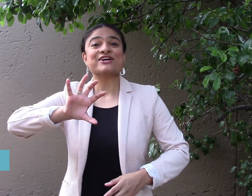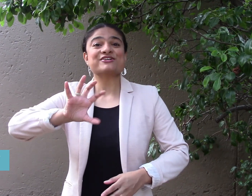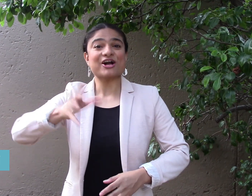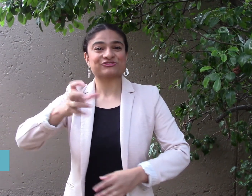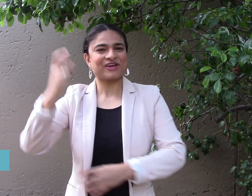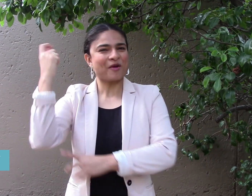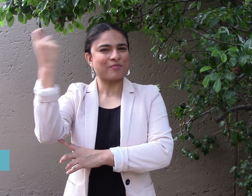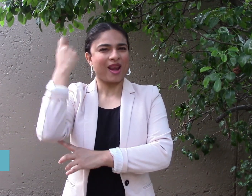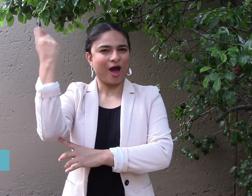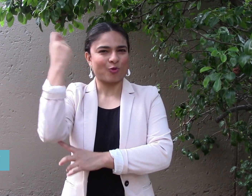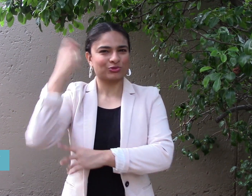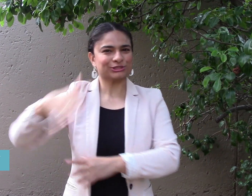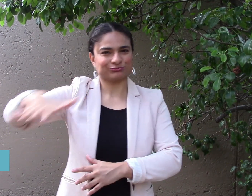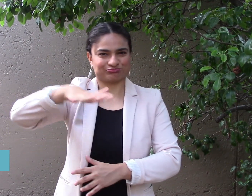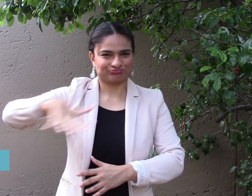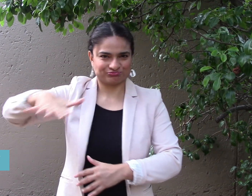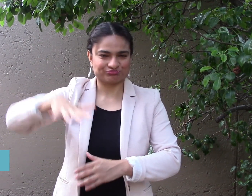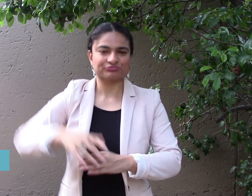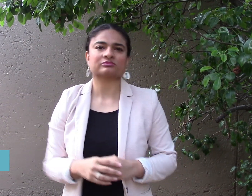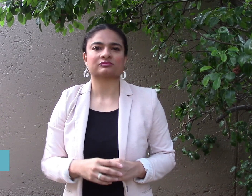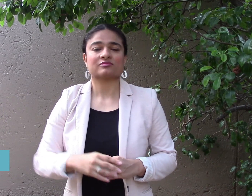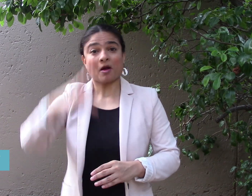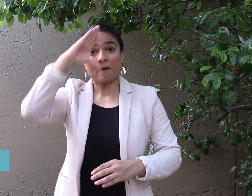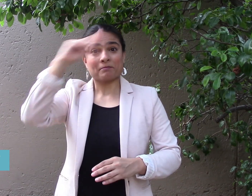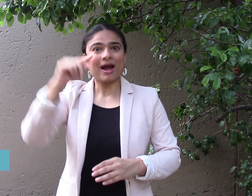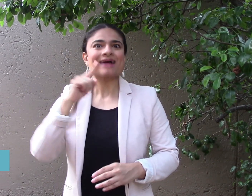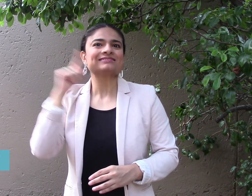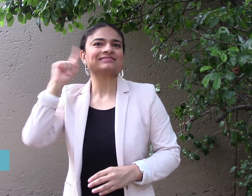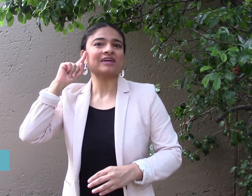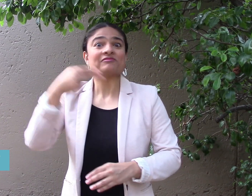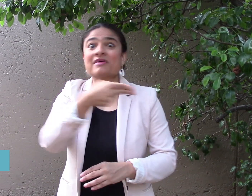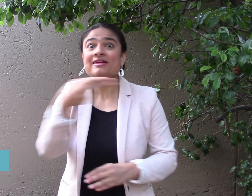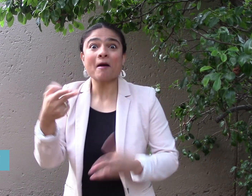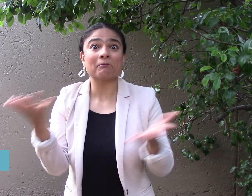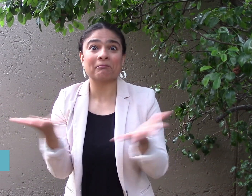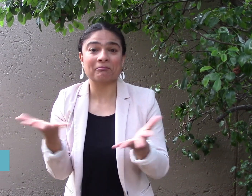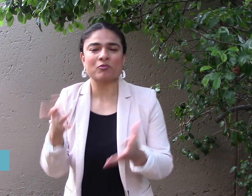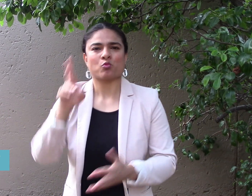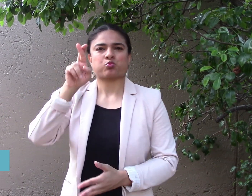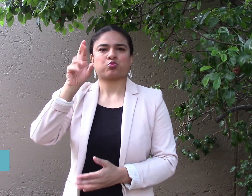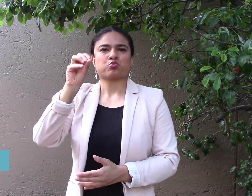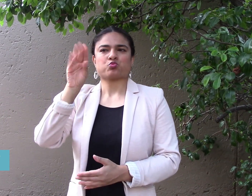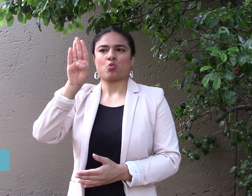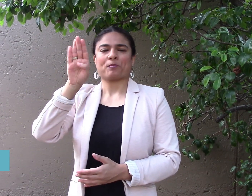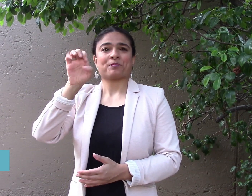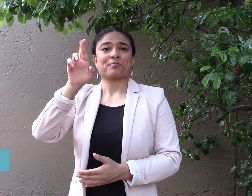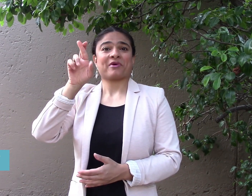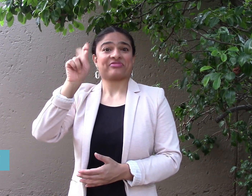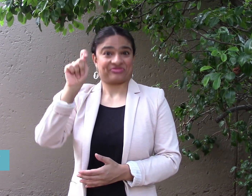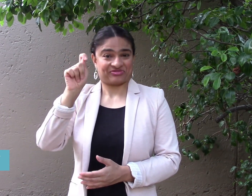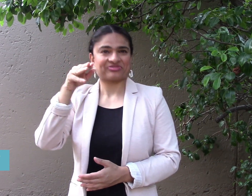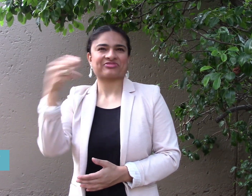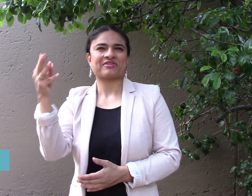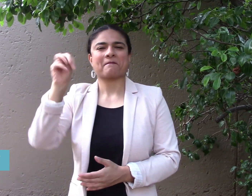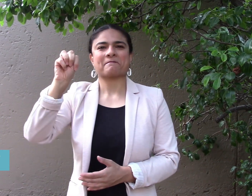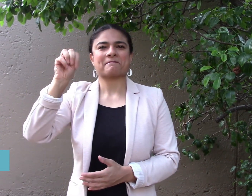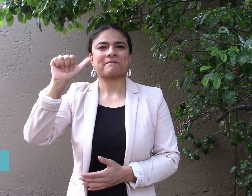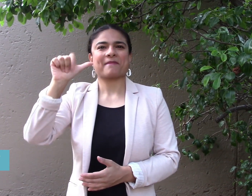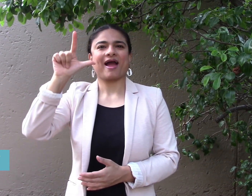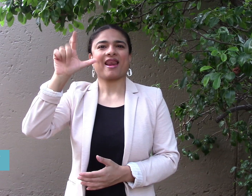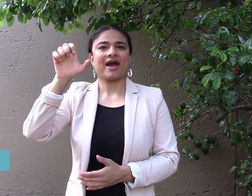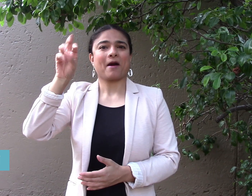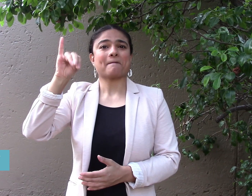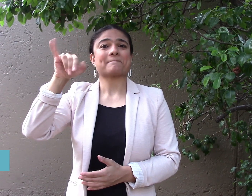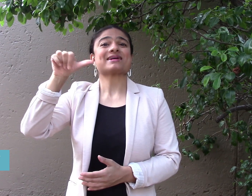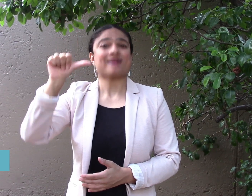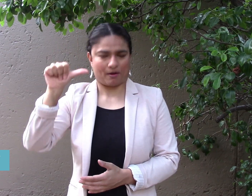[Ayesha]: In Malawi, a Deaf man named Robert Malamia is well-known for painting murals